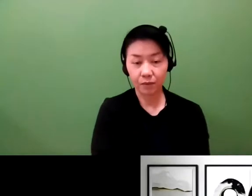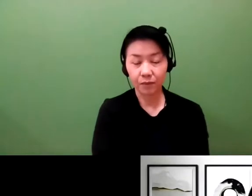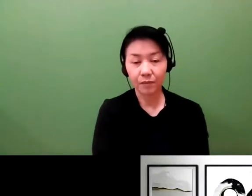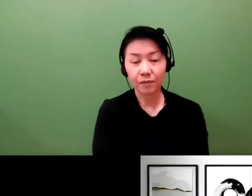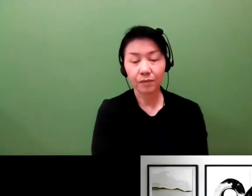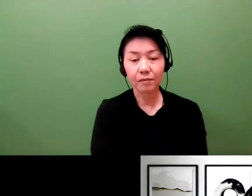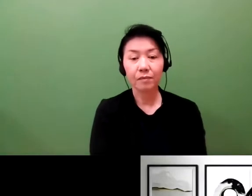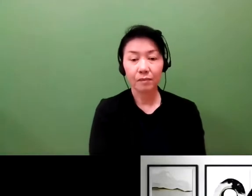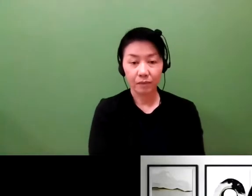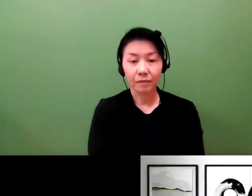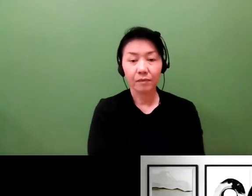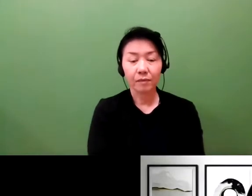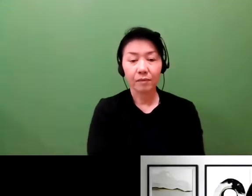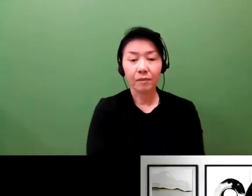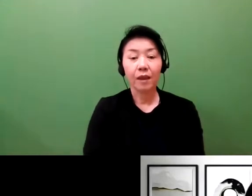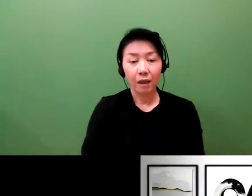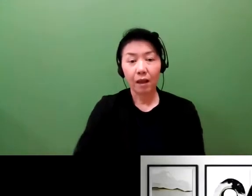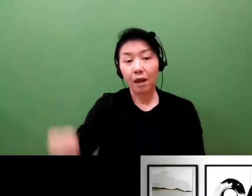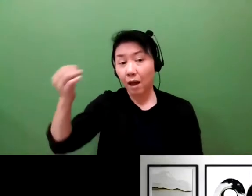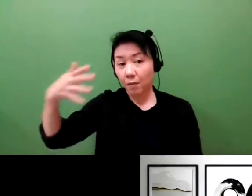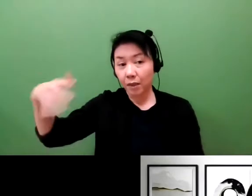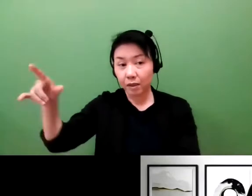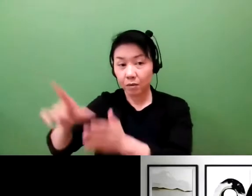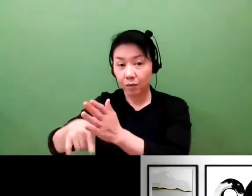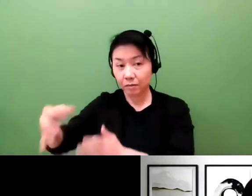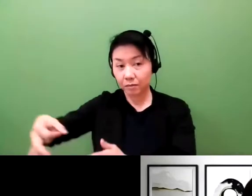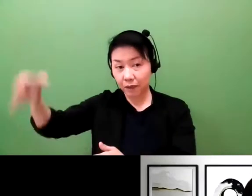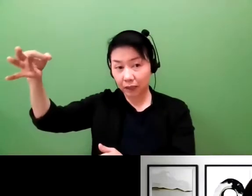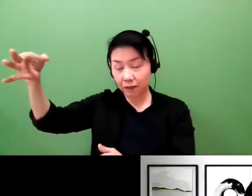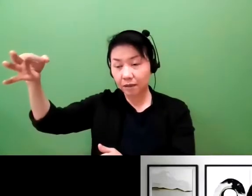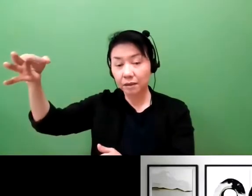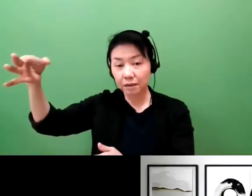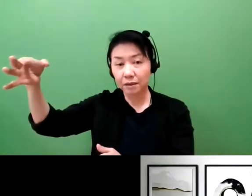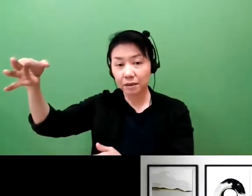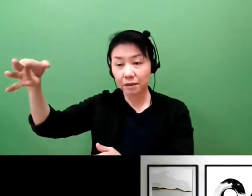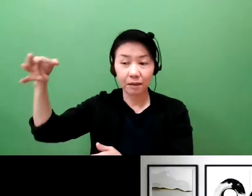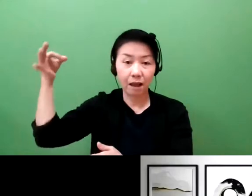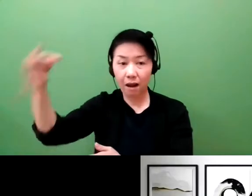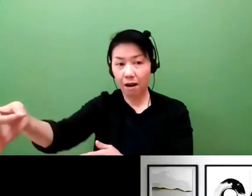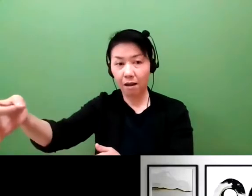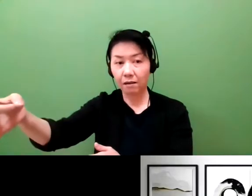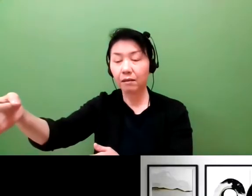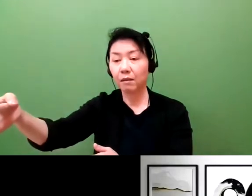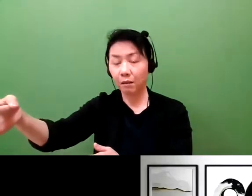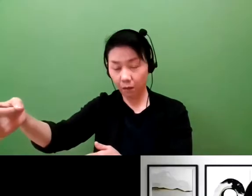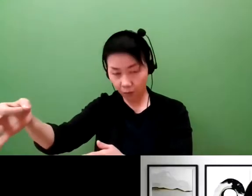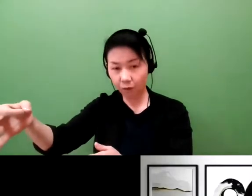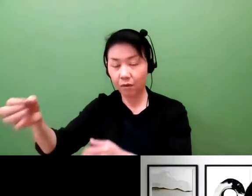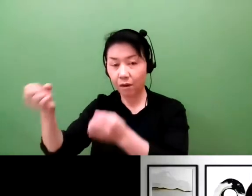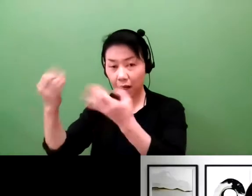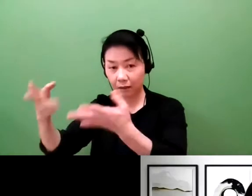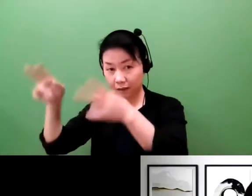But on the other hand, venture companies